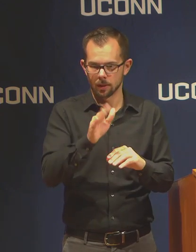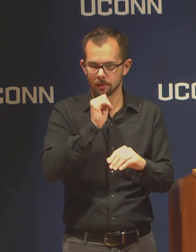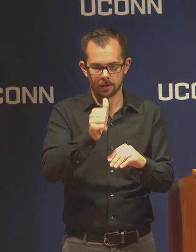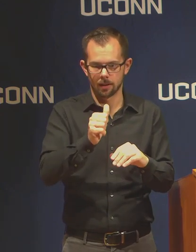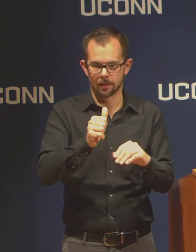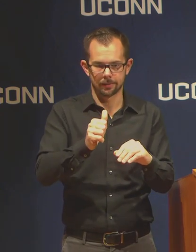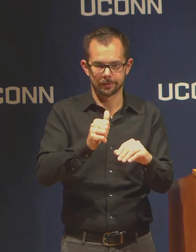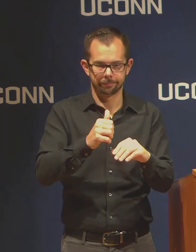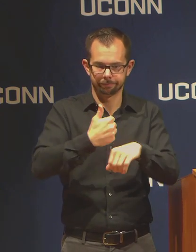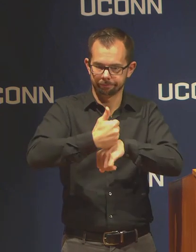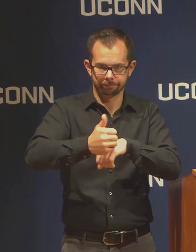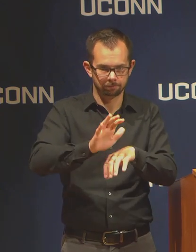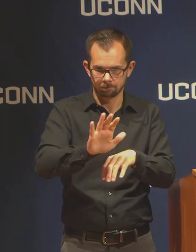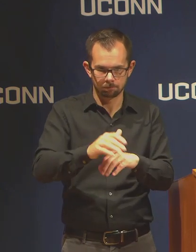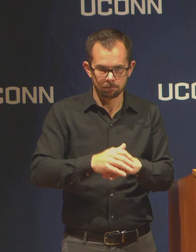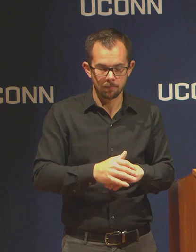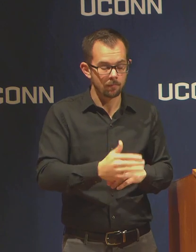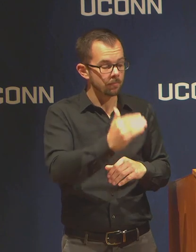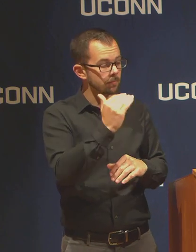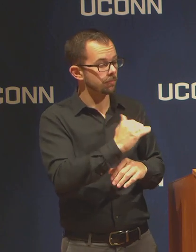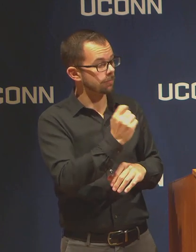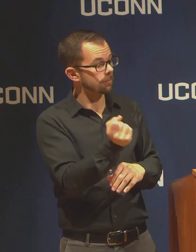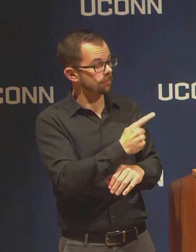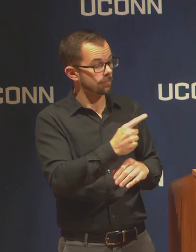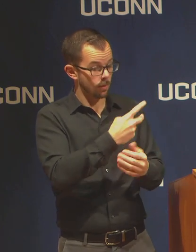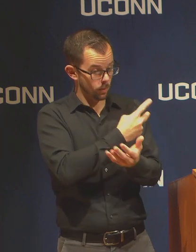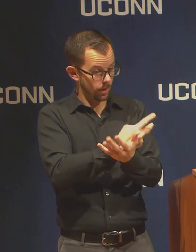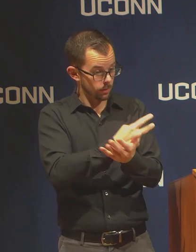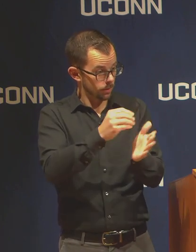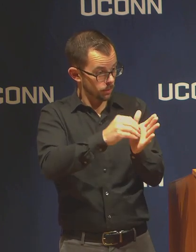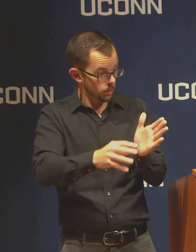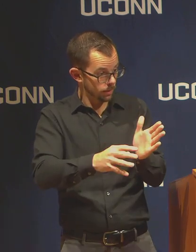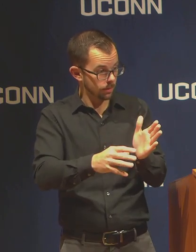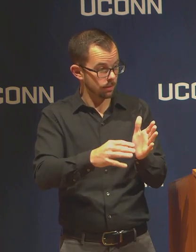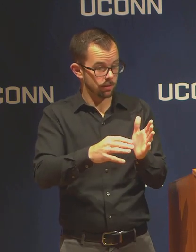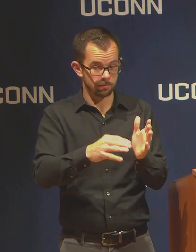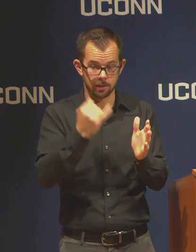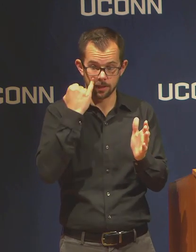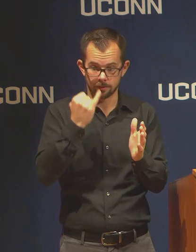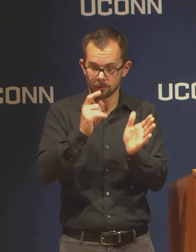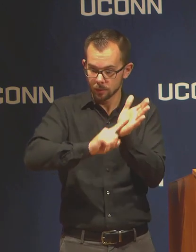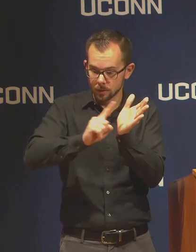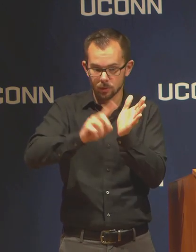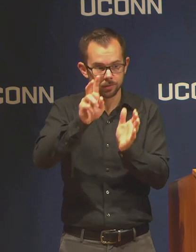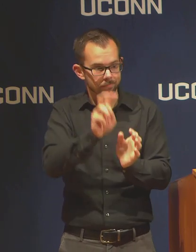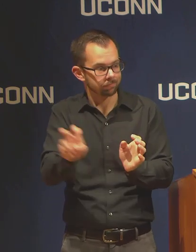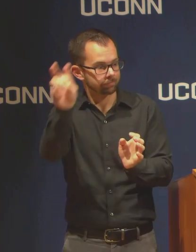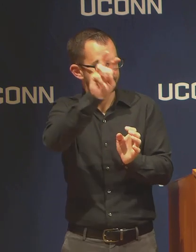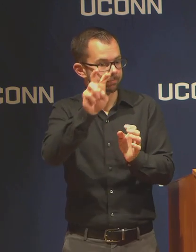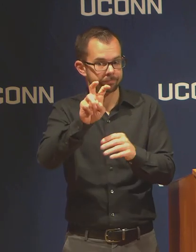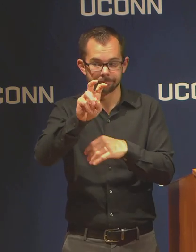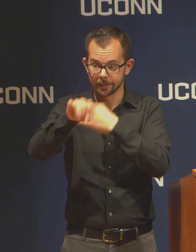Should graduate students plan to interrupt international travel over the summer?